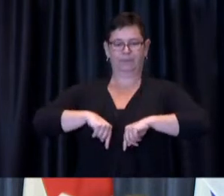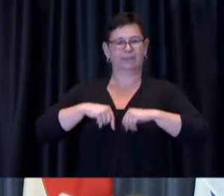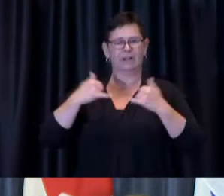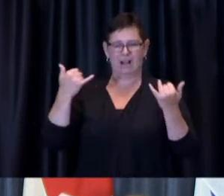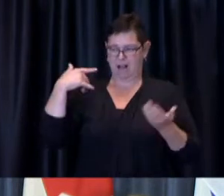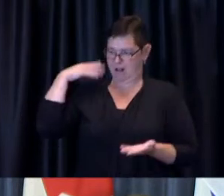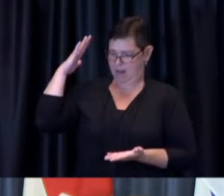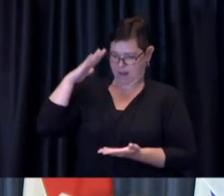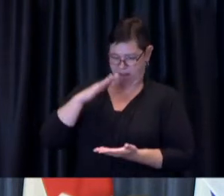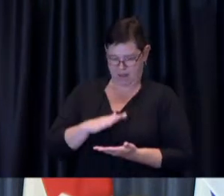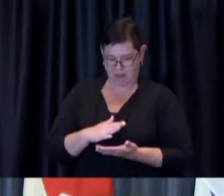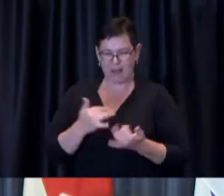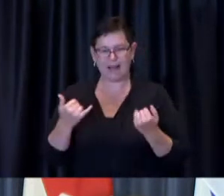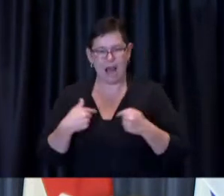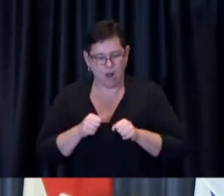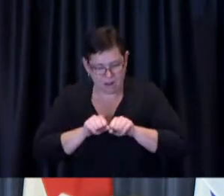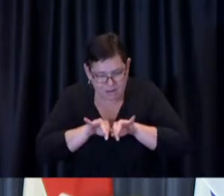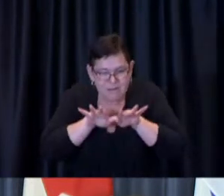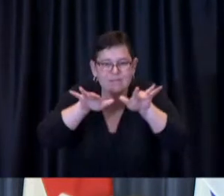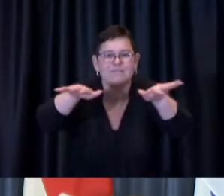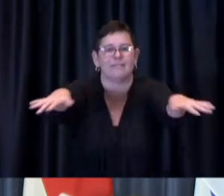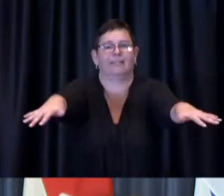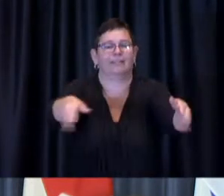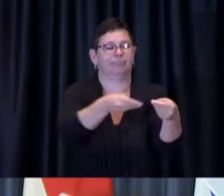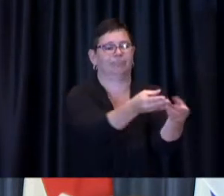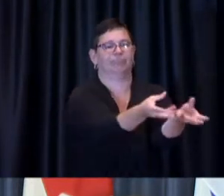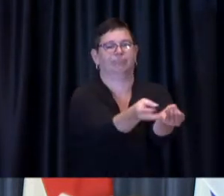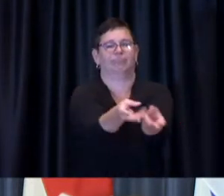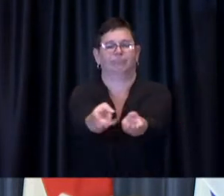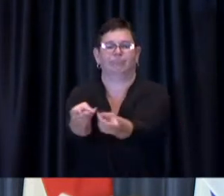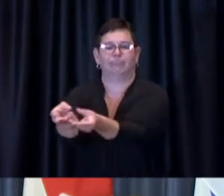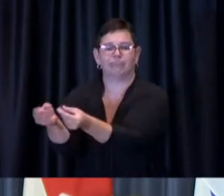to go to take vaccines to the people but it's based on a lot of intelligence we pick up from